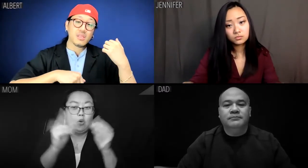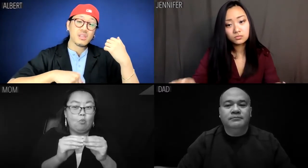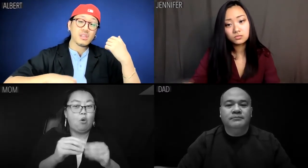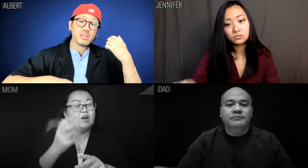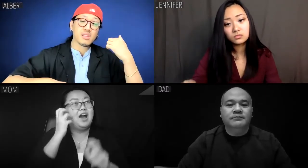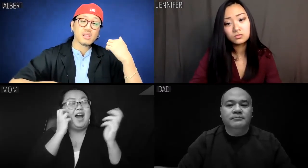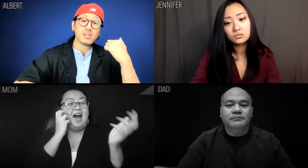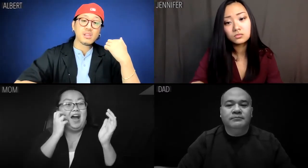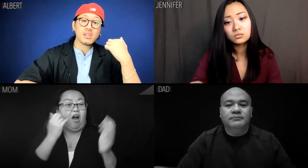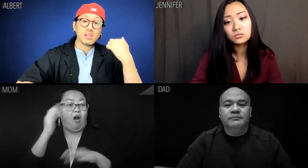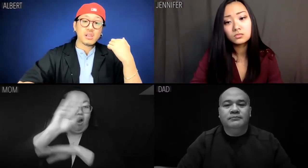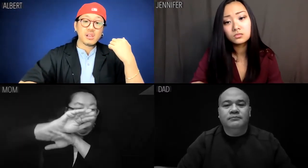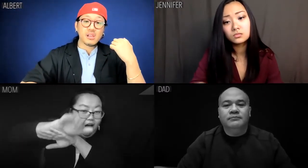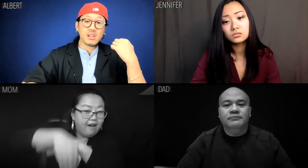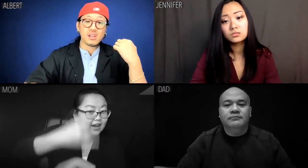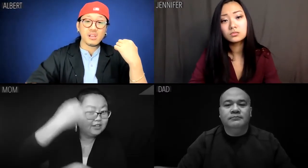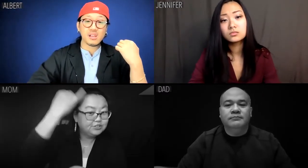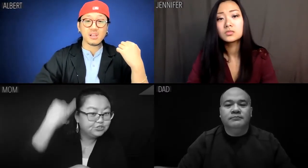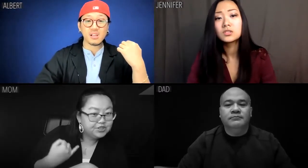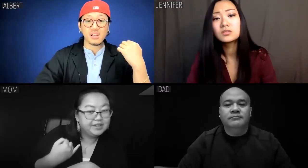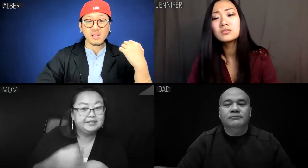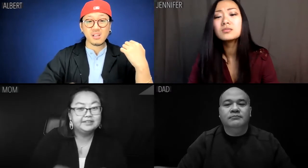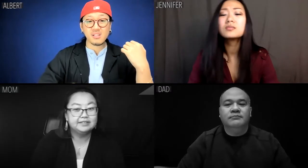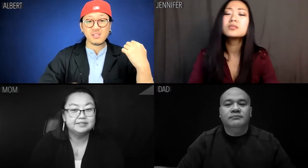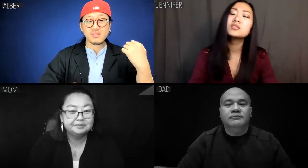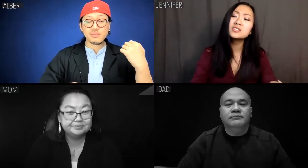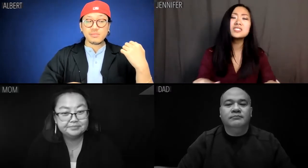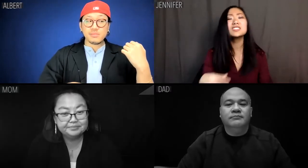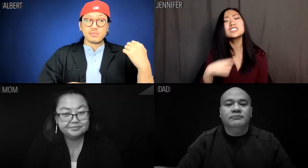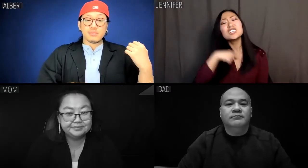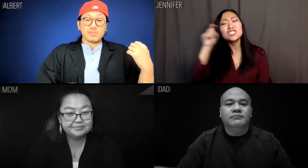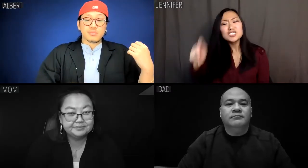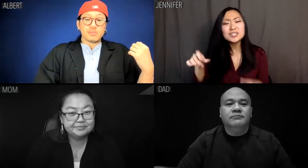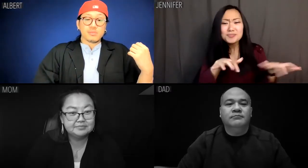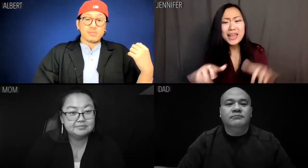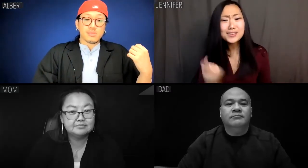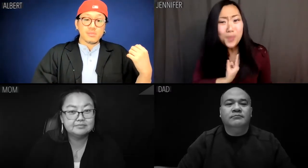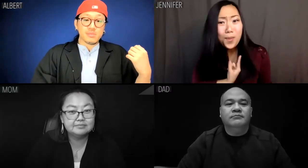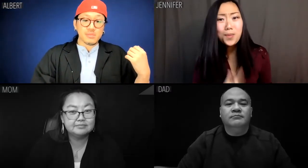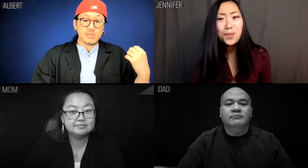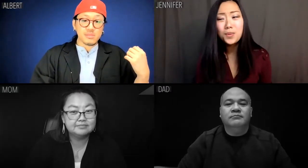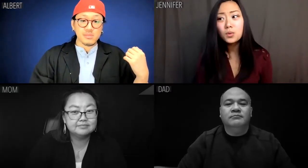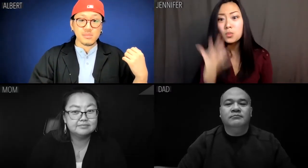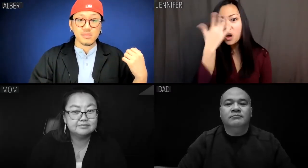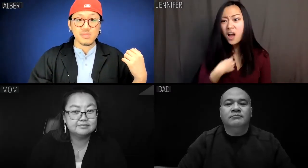and no more talking on the phone all night, Jenny. Jennifer: I should be playing a solo.